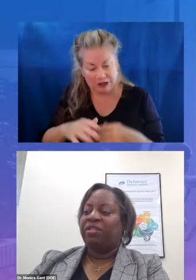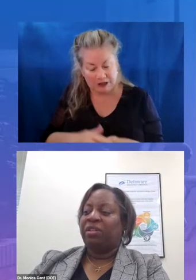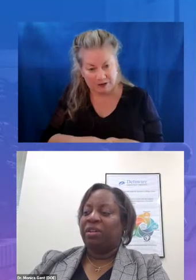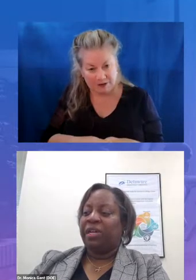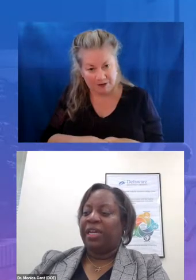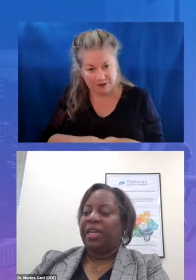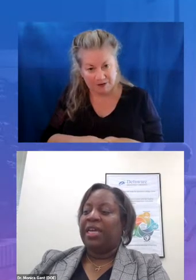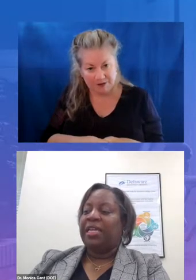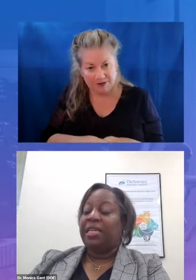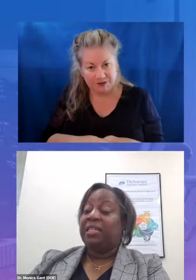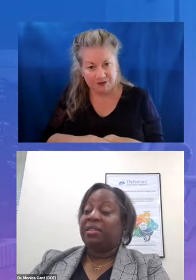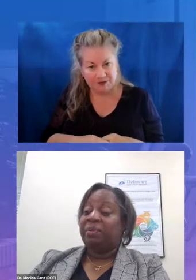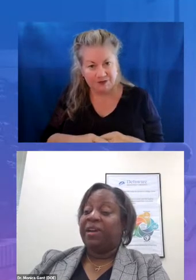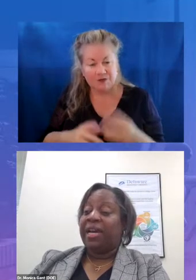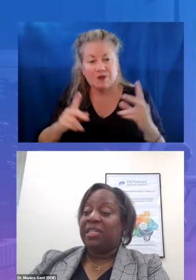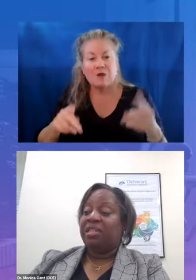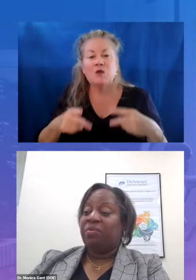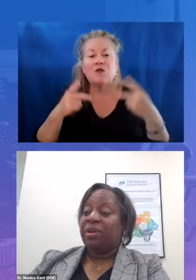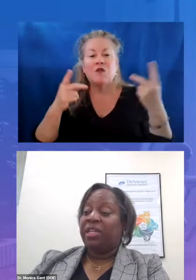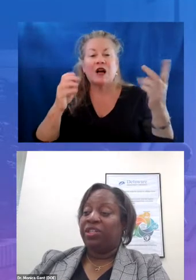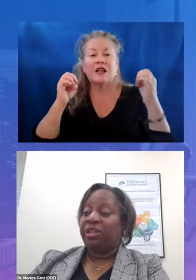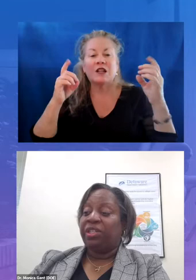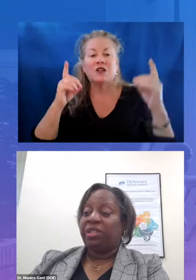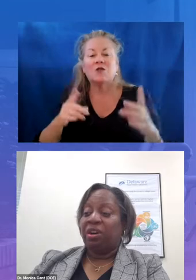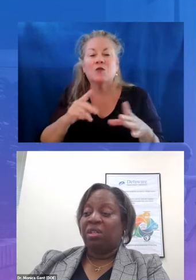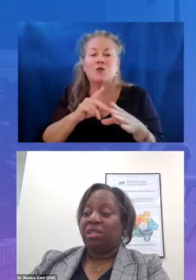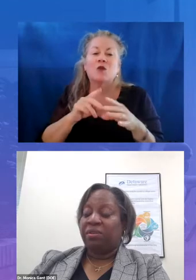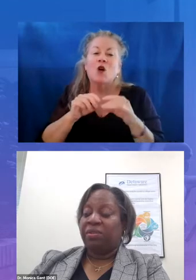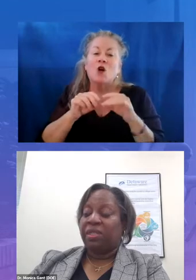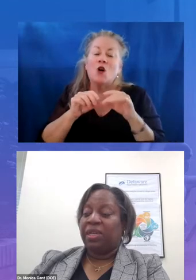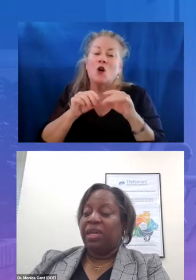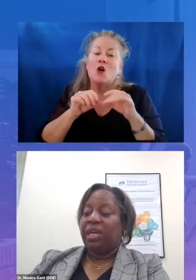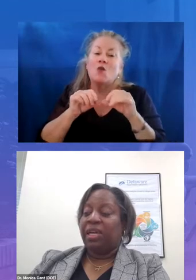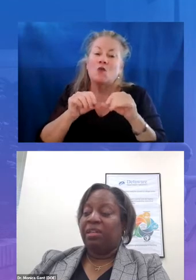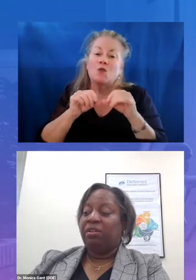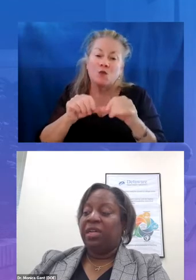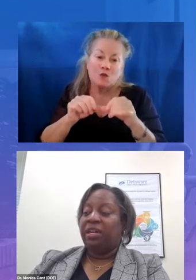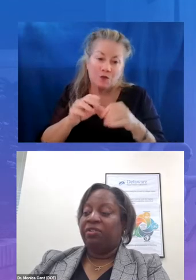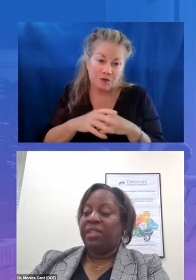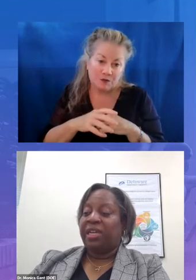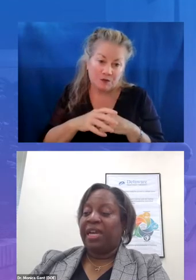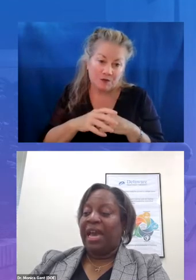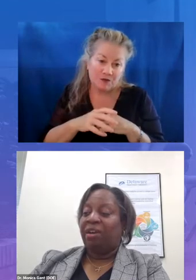learning needed to provide tier one instruction to all students including understanding how to